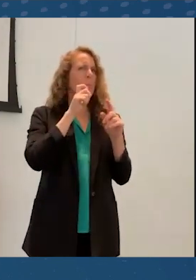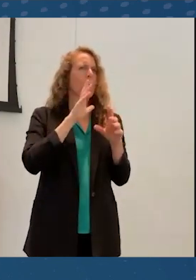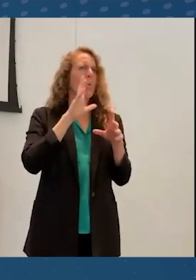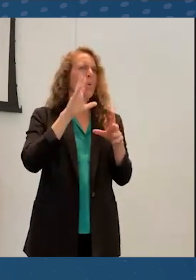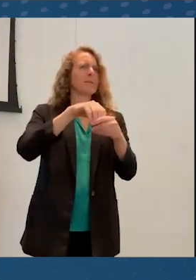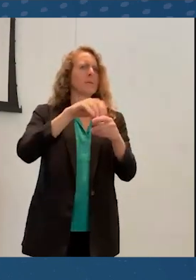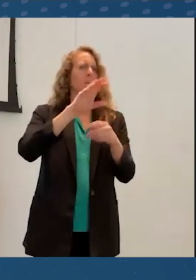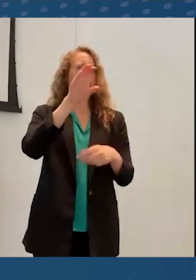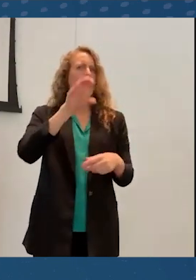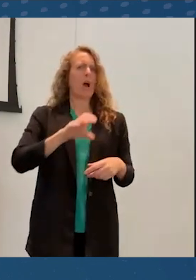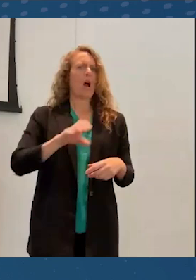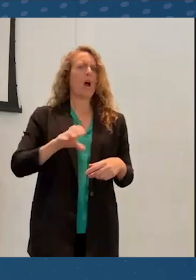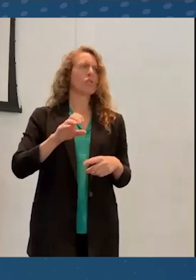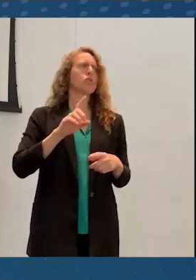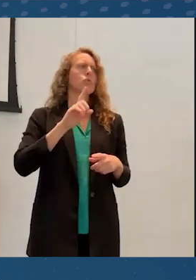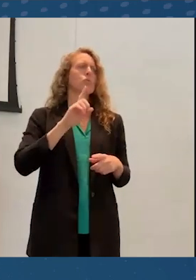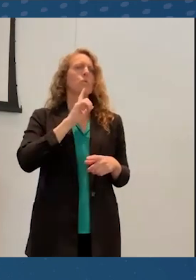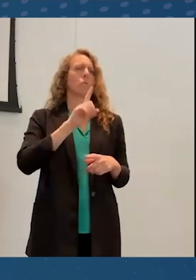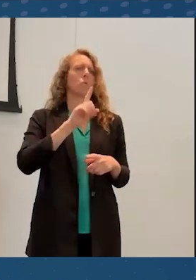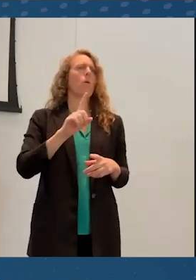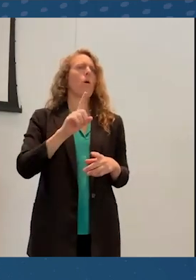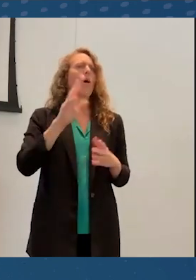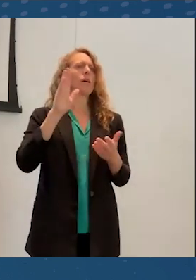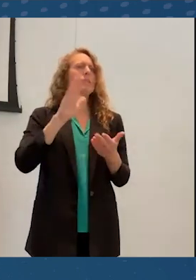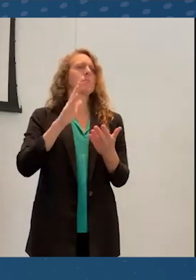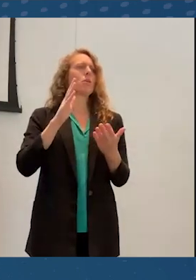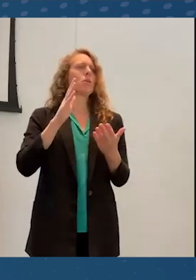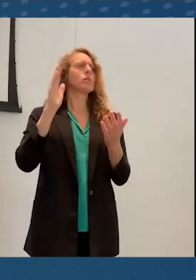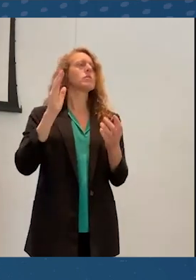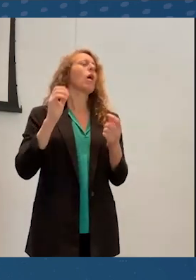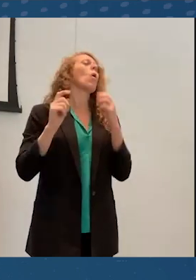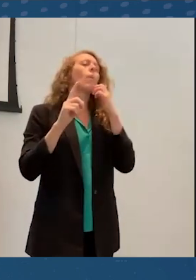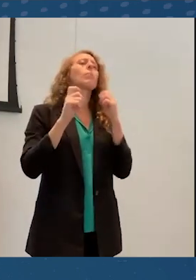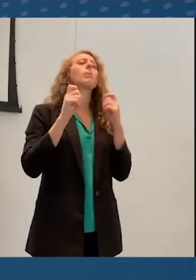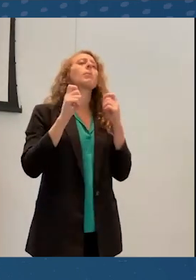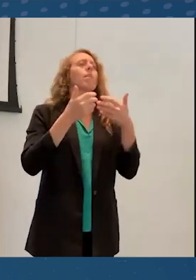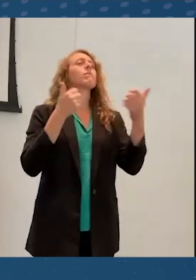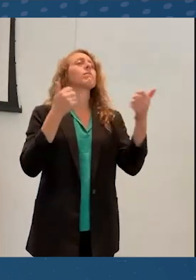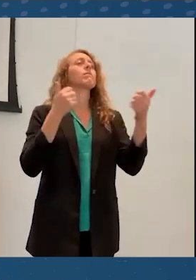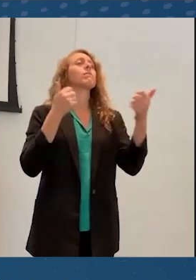and others have been conscientious about pulling people in the conferences. But I bet many of you have had the experience